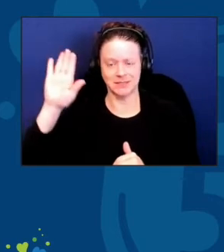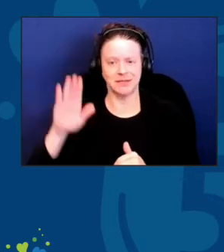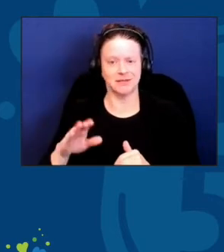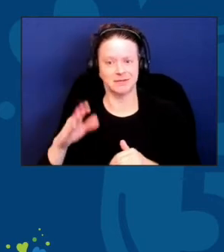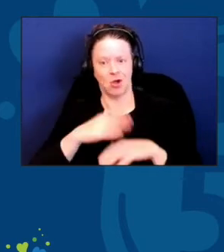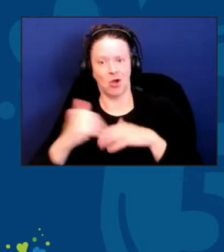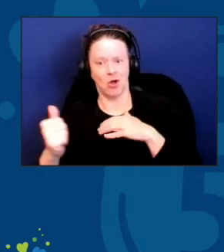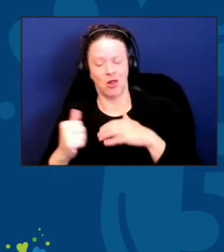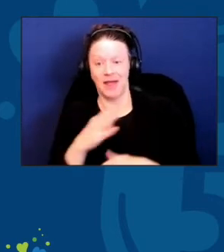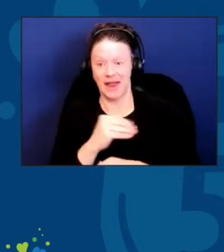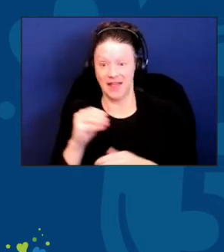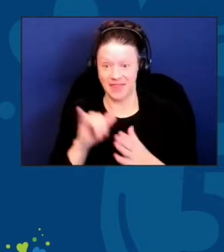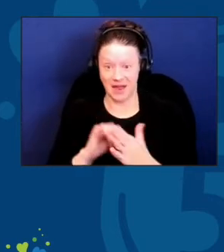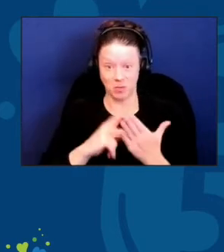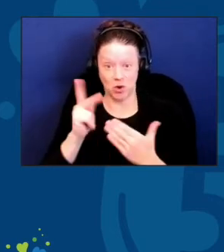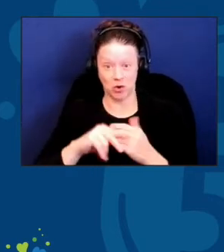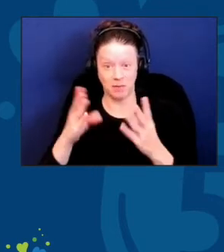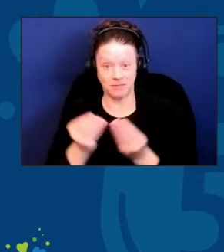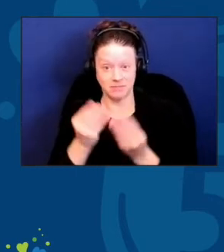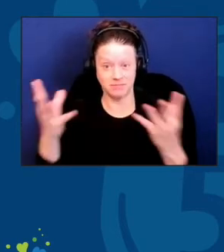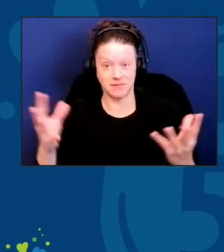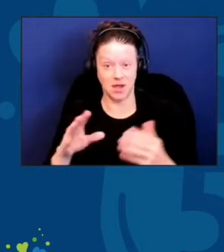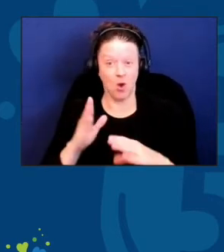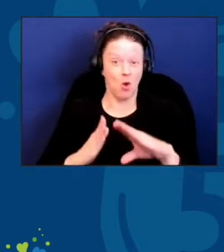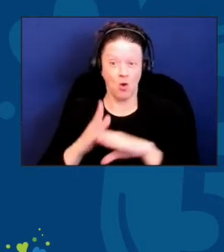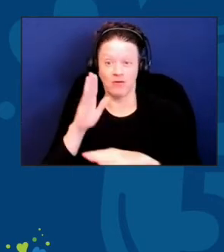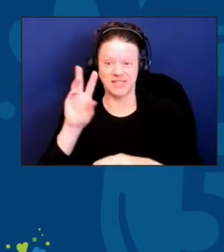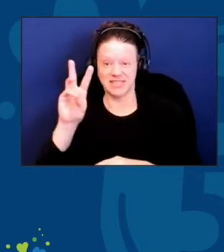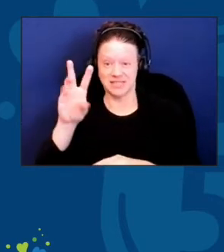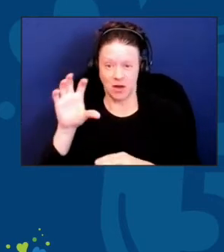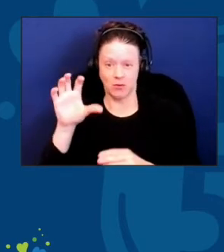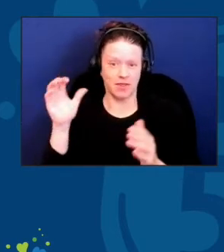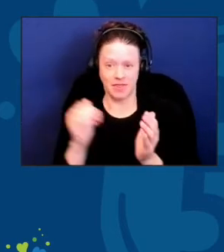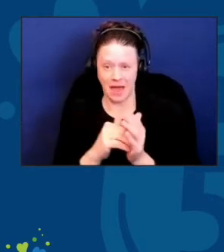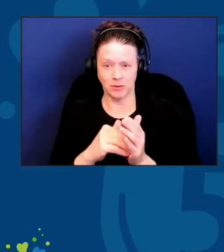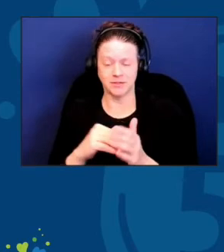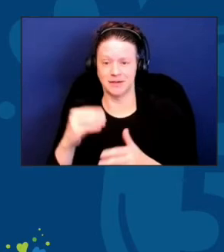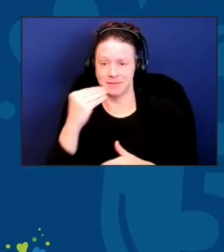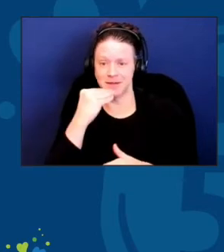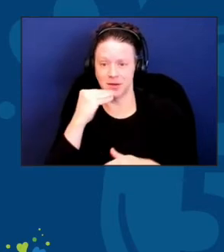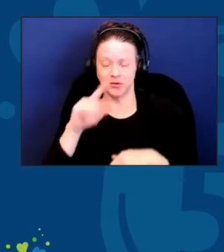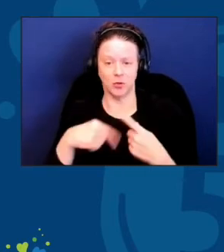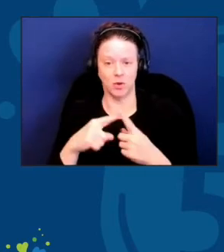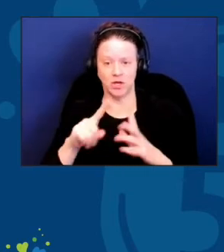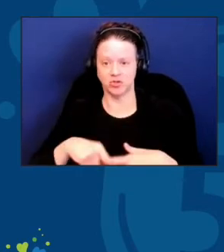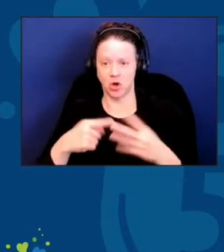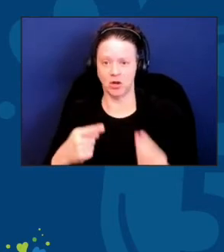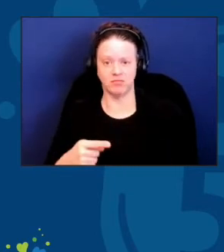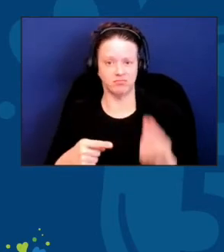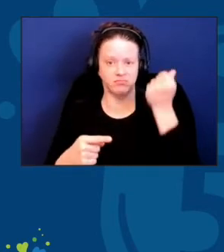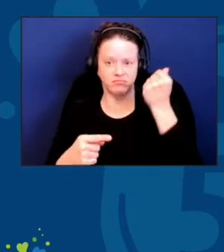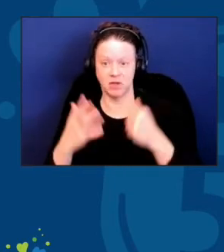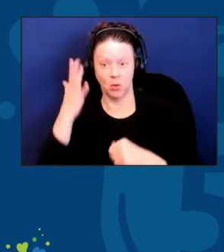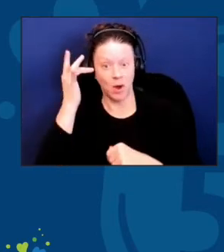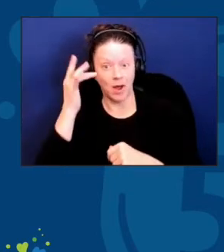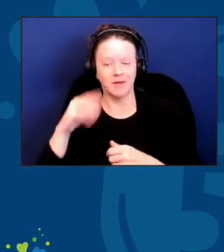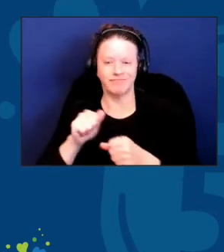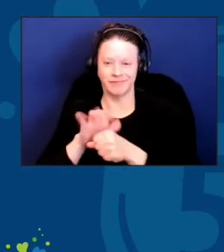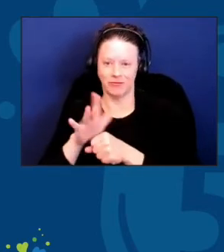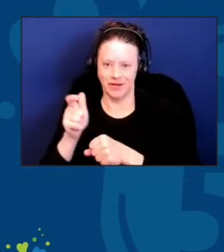since it started, instantly, in response to COVID. So, what do we learn from this?